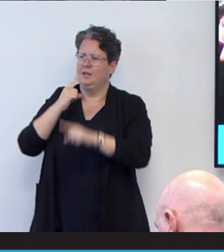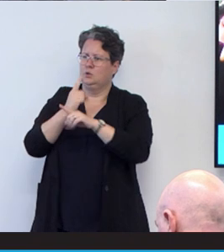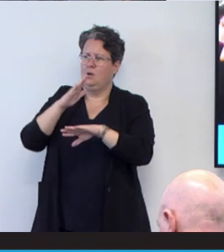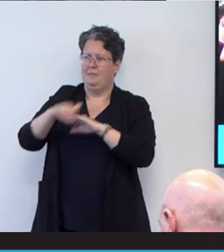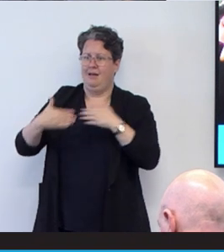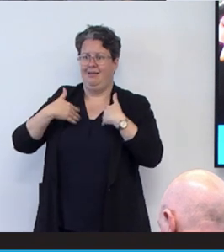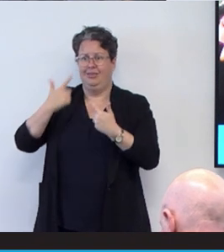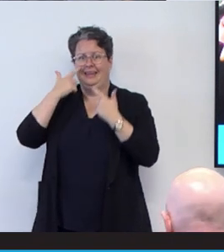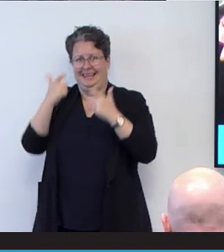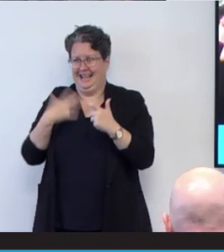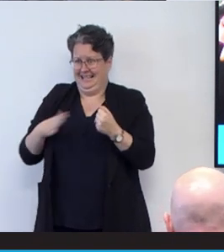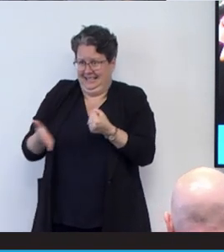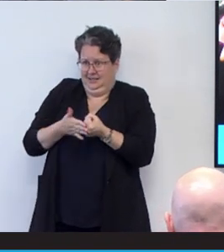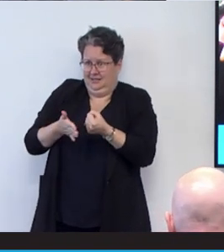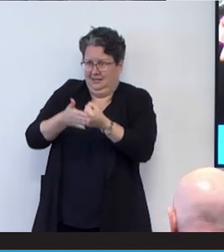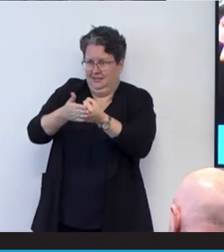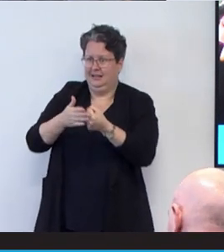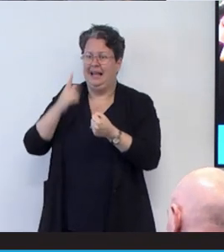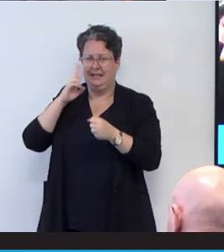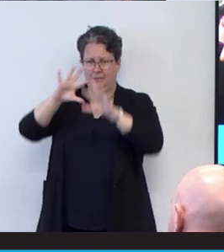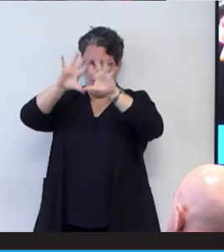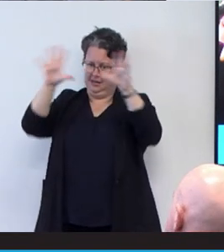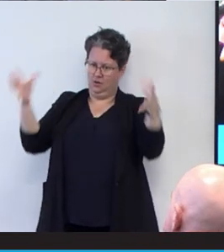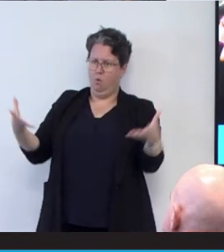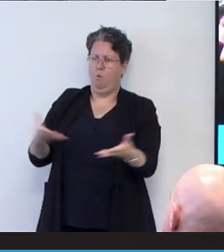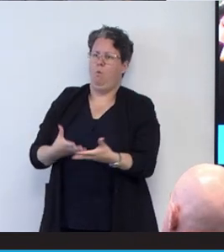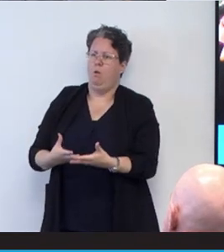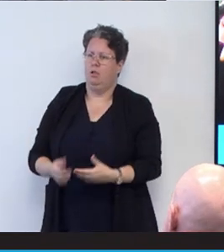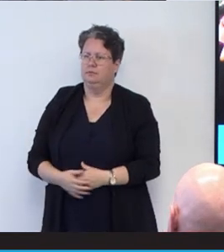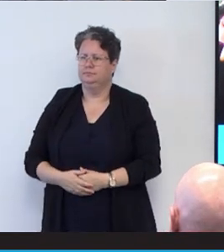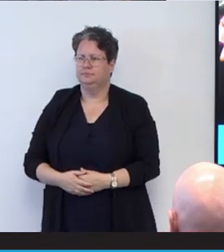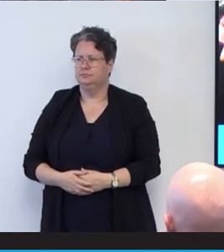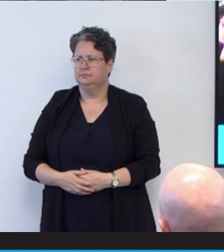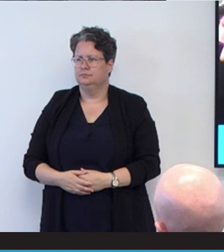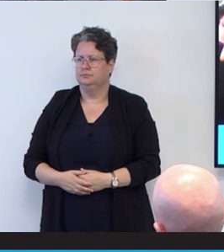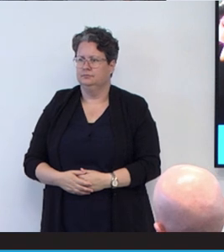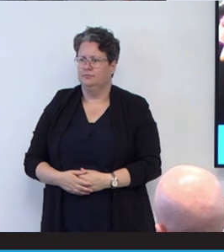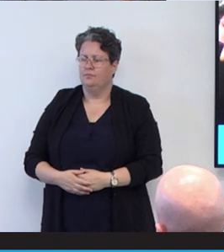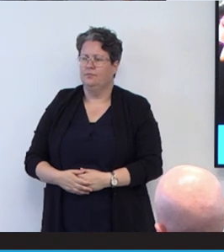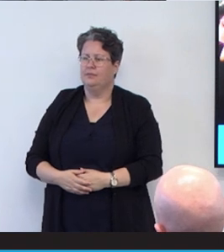that needs to be addressed as a whole. But as we found in the Disability Royal Commission,